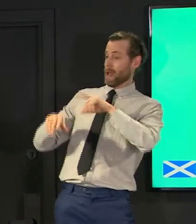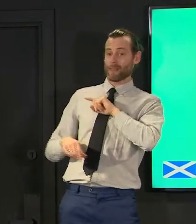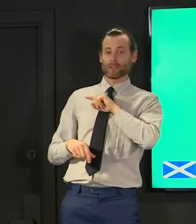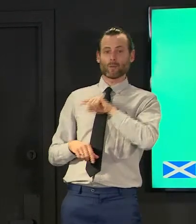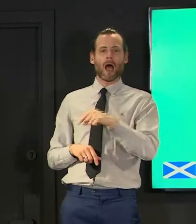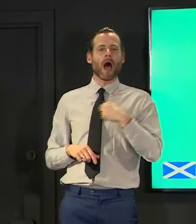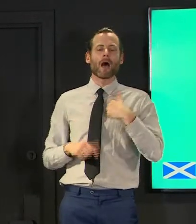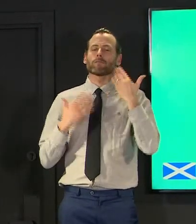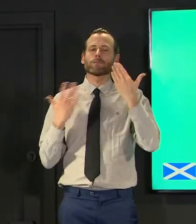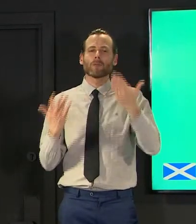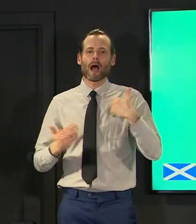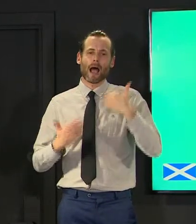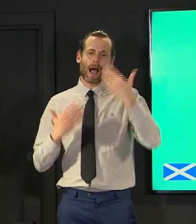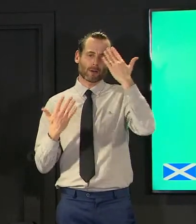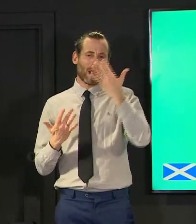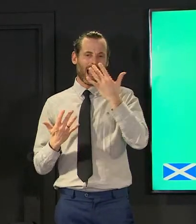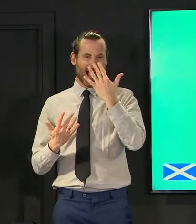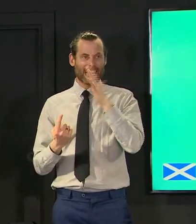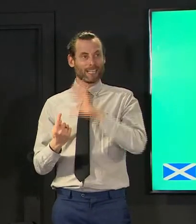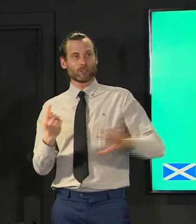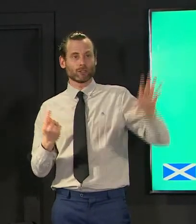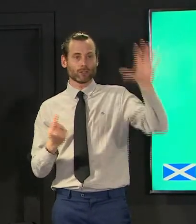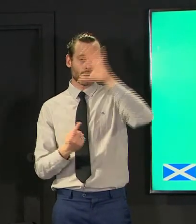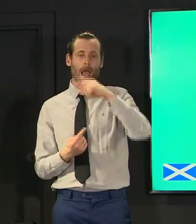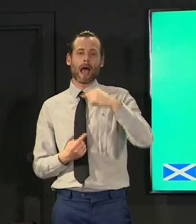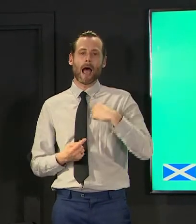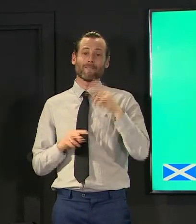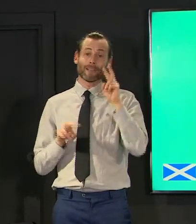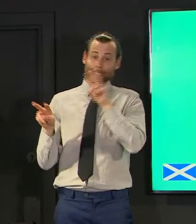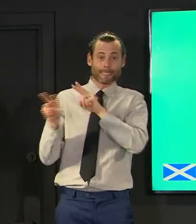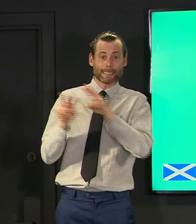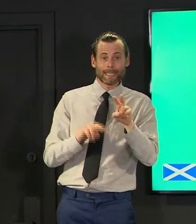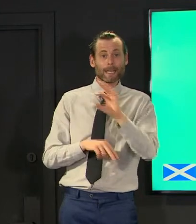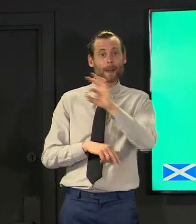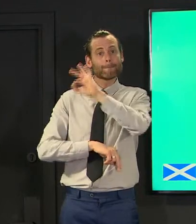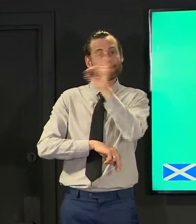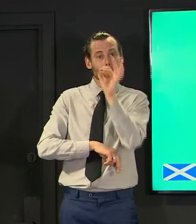i have seen percentages of every health board and it's very high there are of course differences in